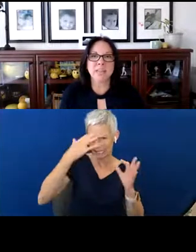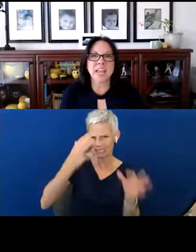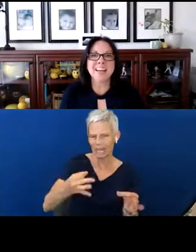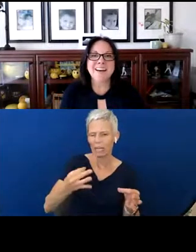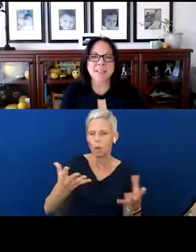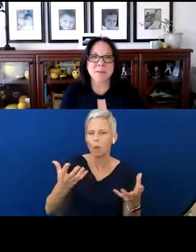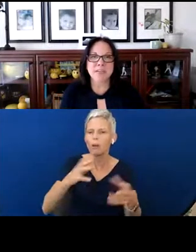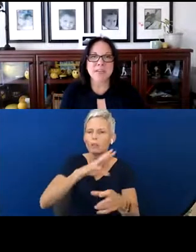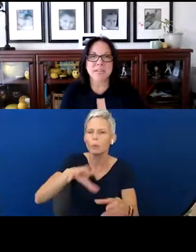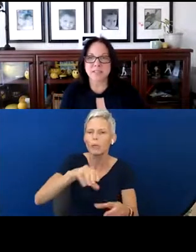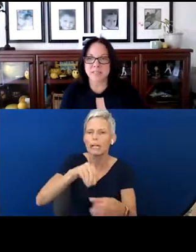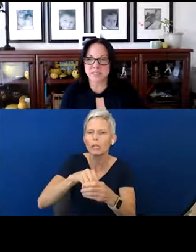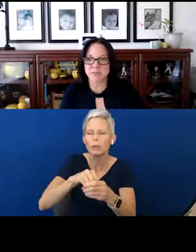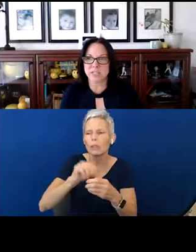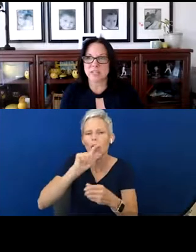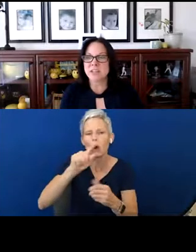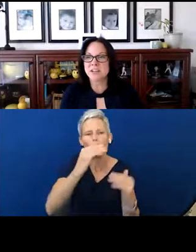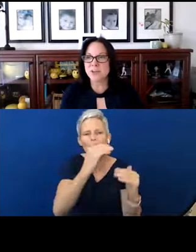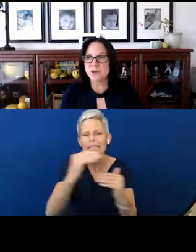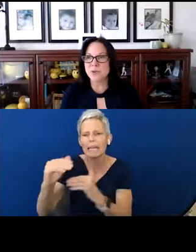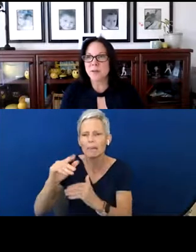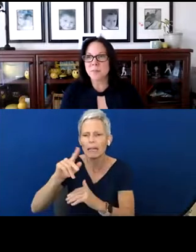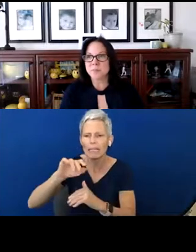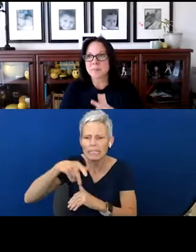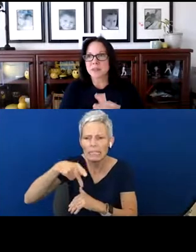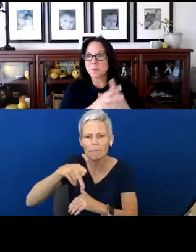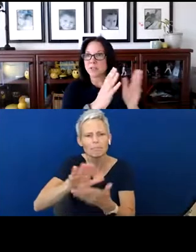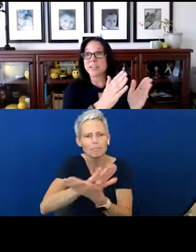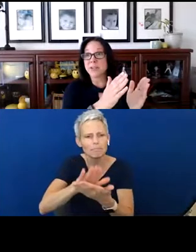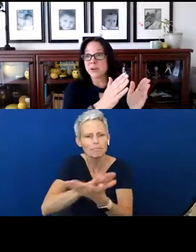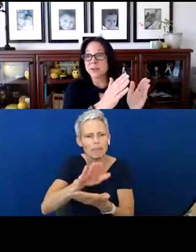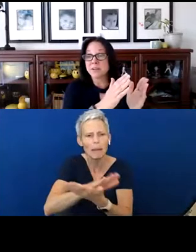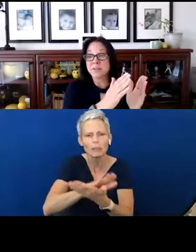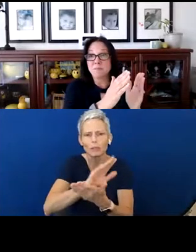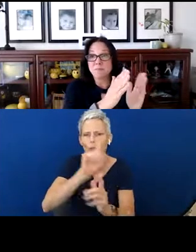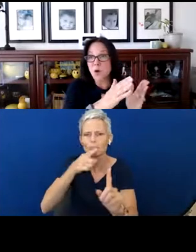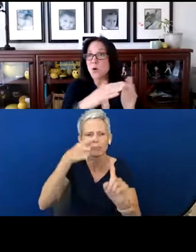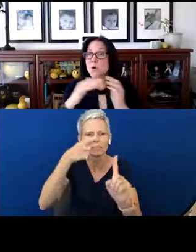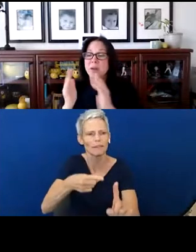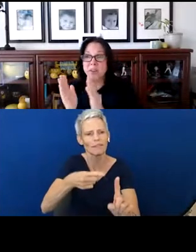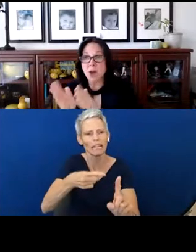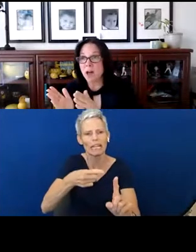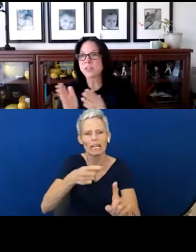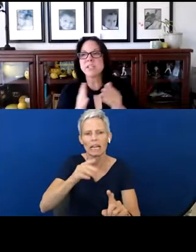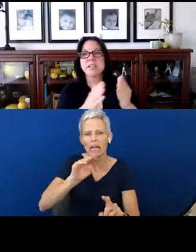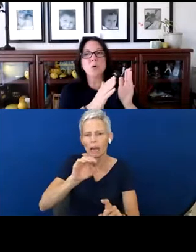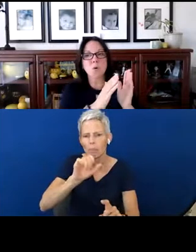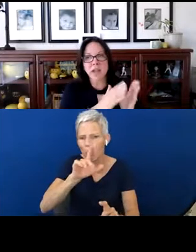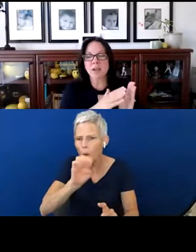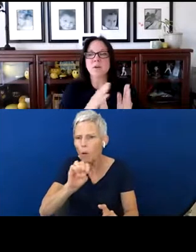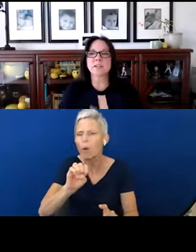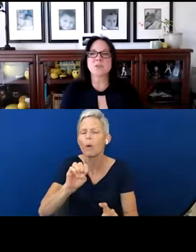and not limit each of these tip sheets to a particular mode or methodology or language or